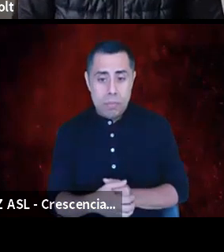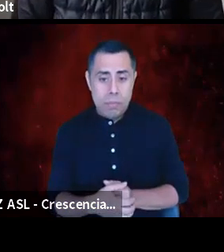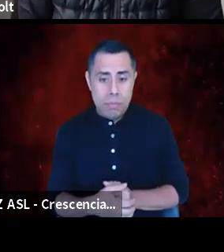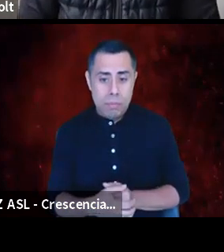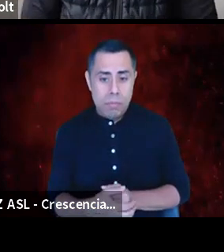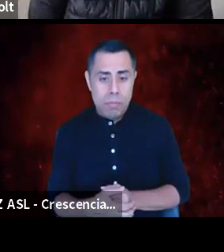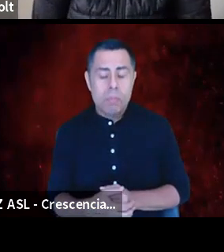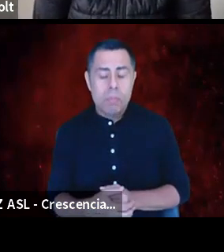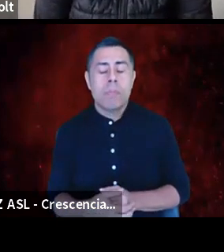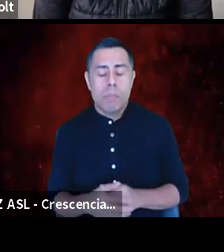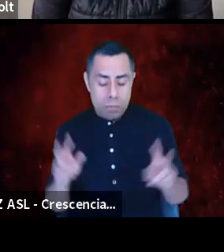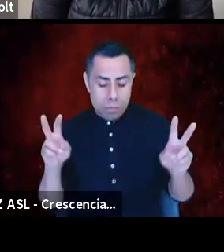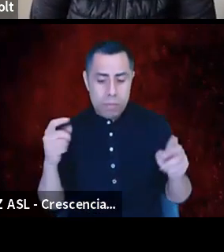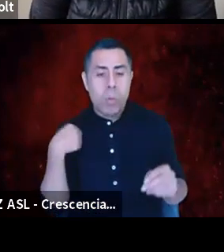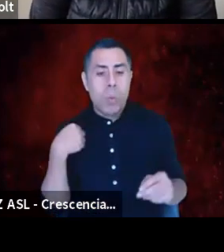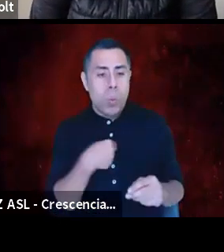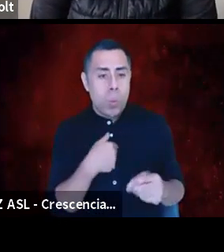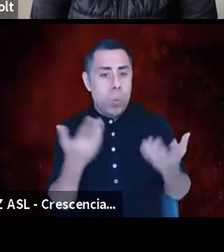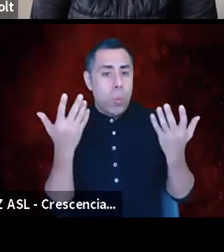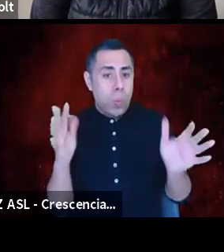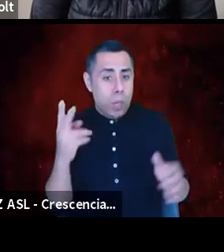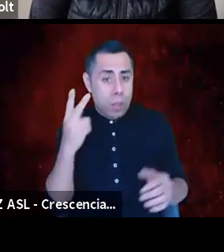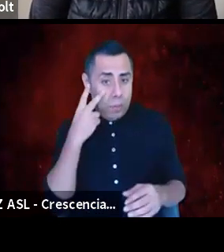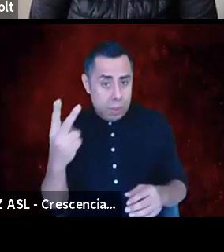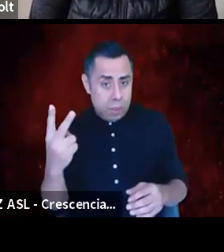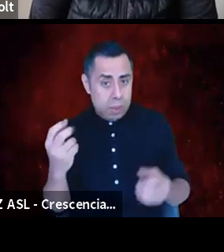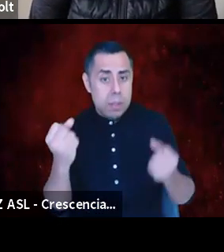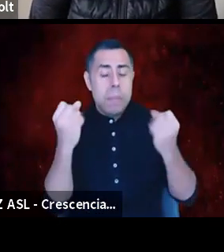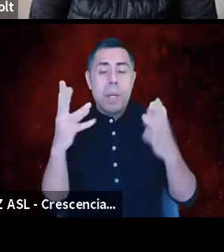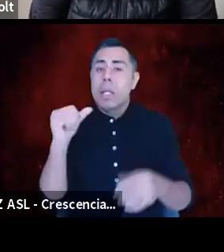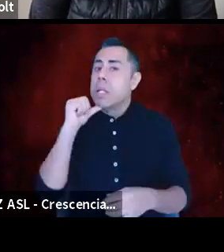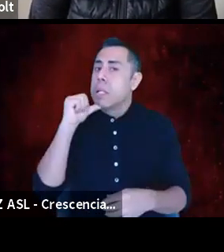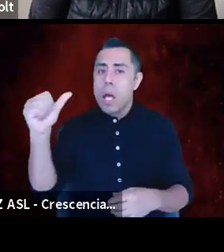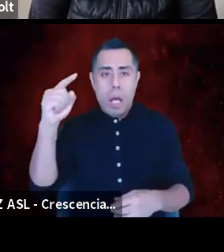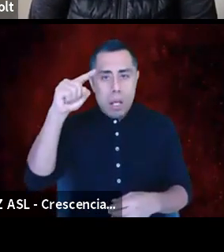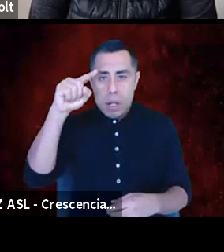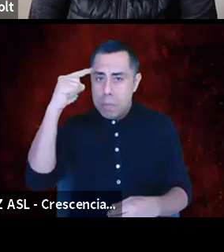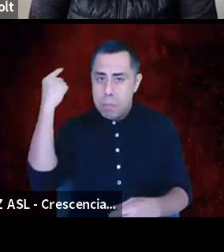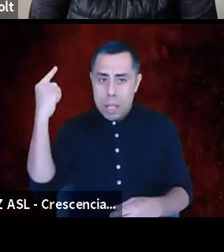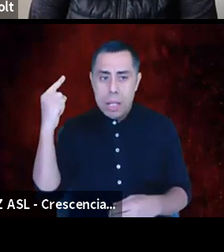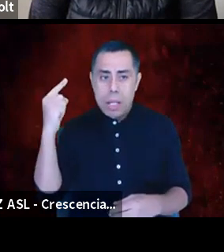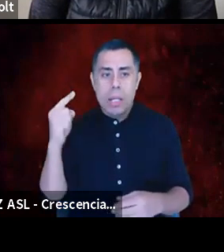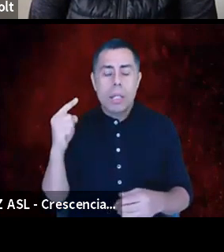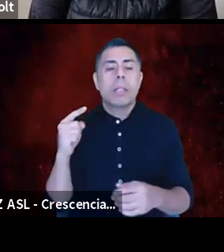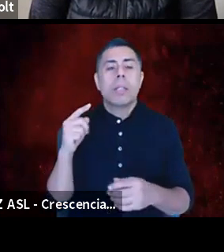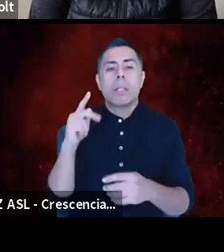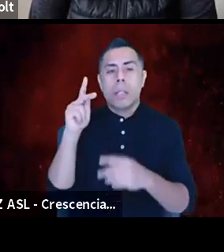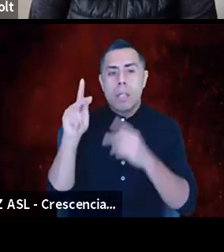we've seen many non-black, indigenous, people of color, white, and white-passing leaders